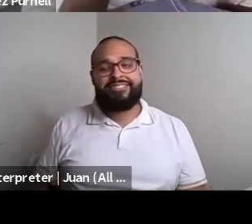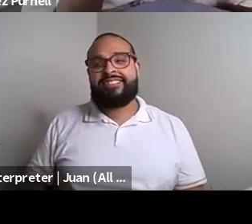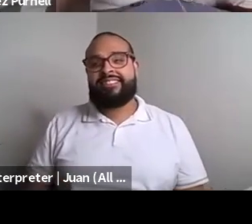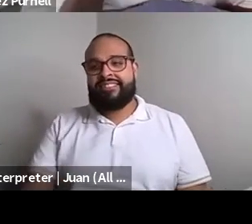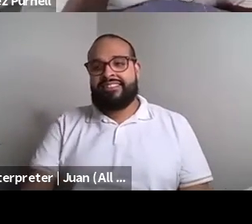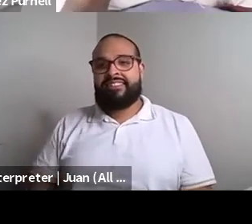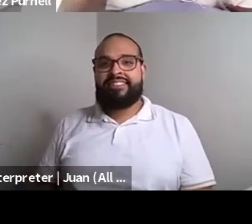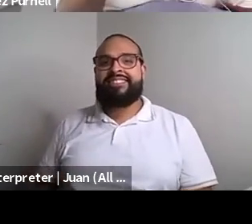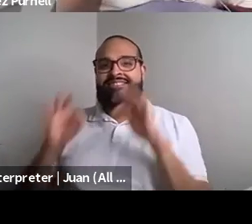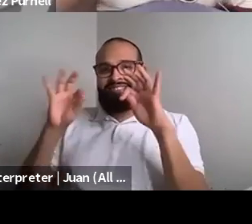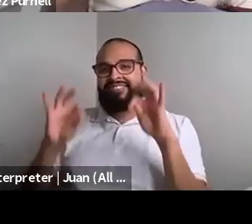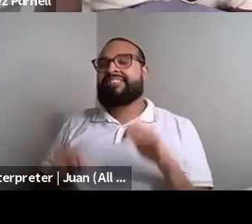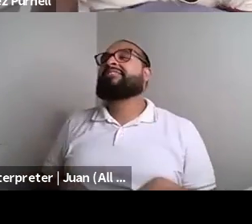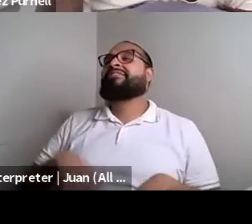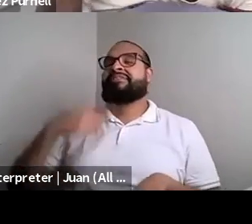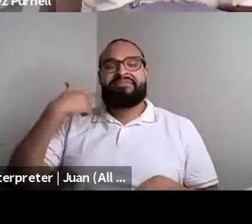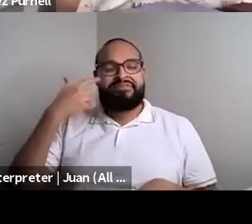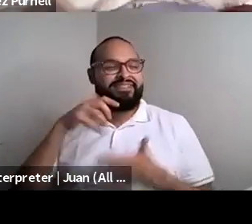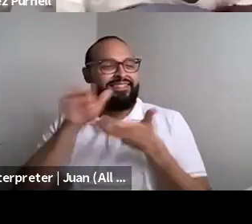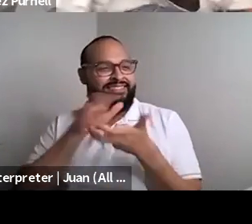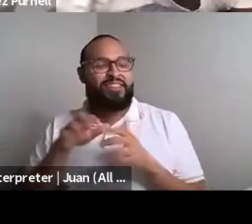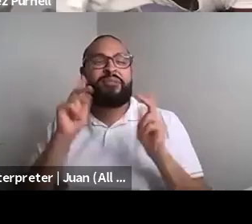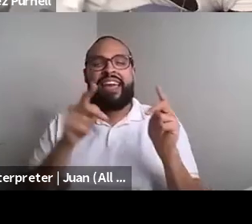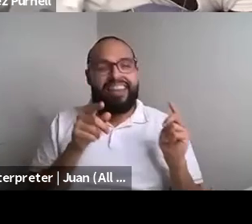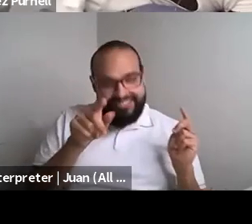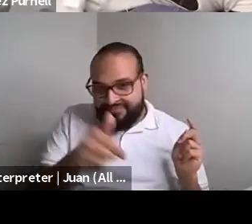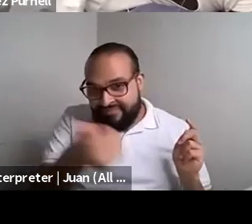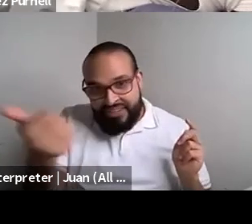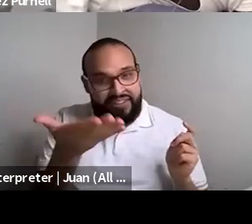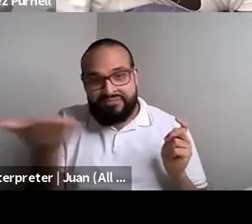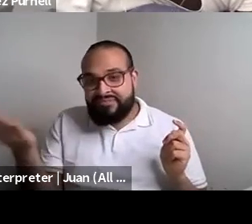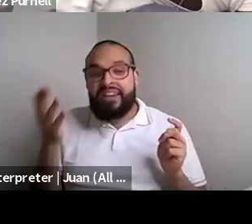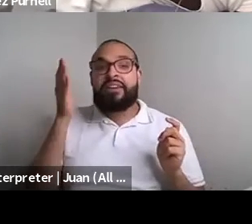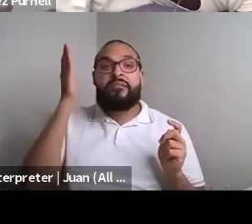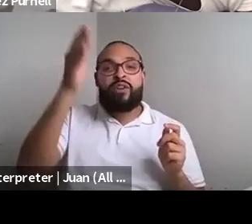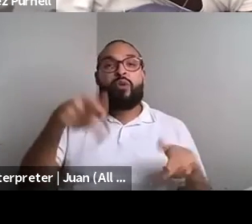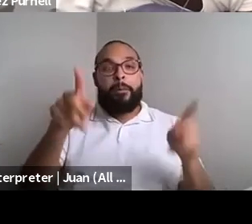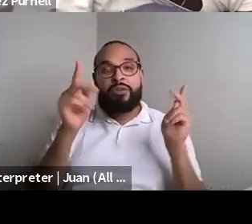Kokumo: Excellent. Kenyon Farrow (he/him/his): What what opportunities, would you like to see for your talents that That don't currently exists.